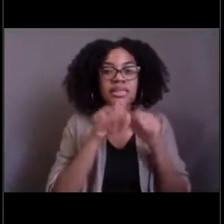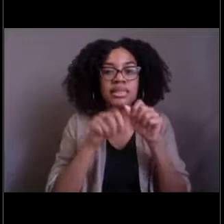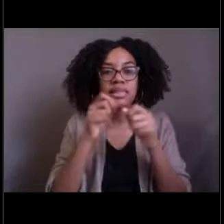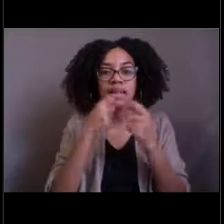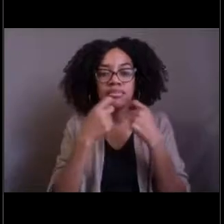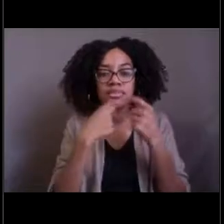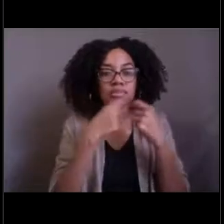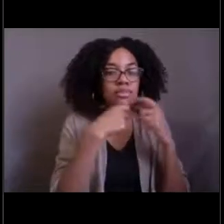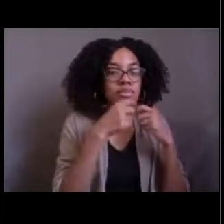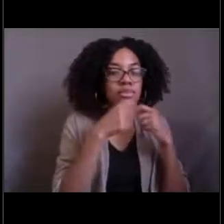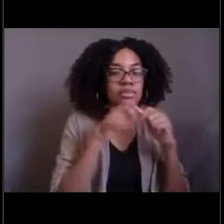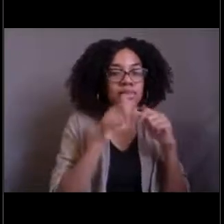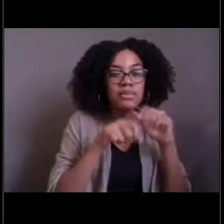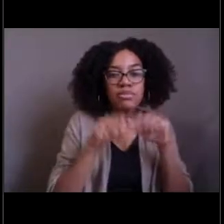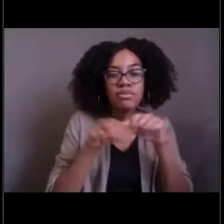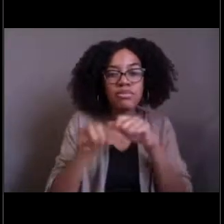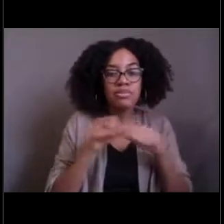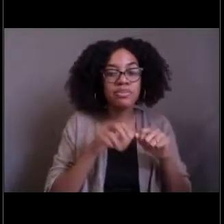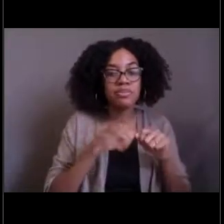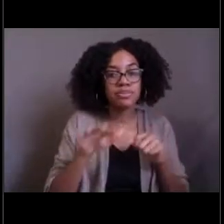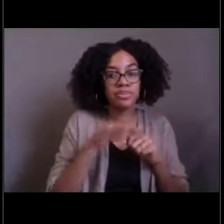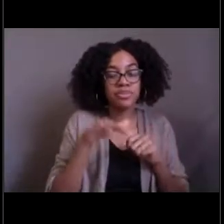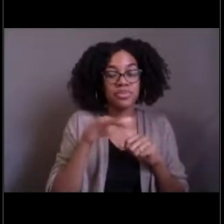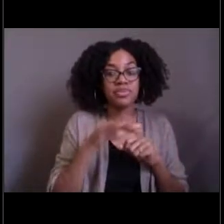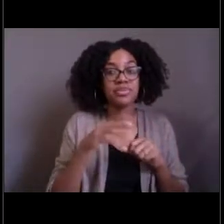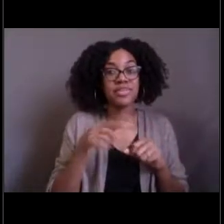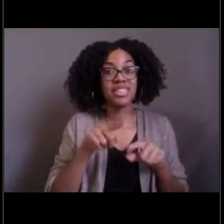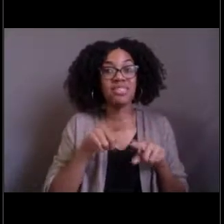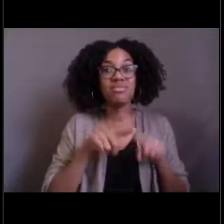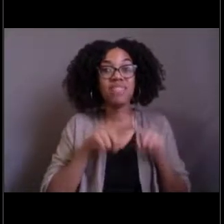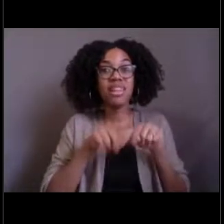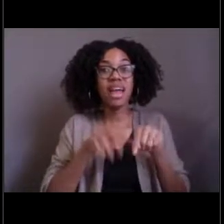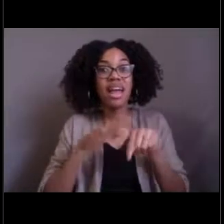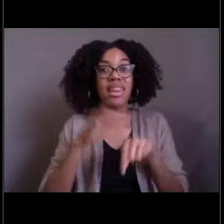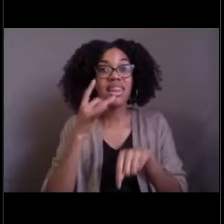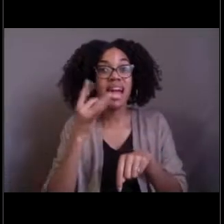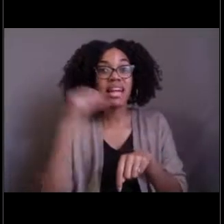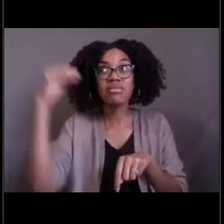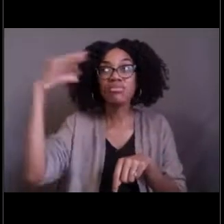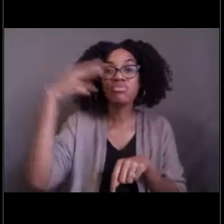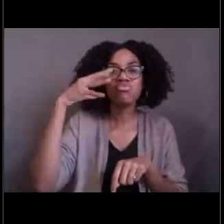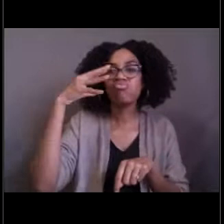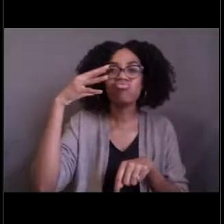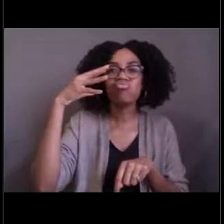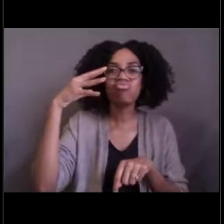in the ocean but here, instead of relying on light or things that come down from the surface of the ocean,